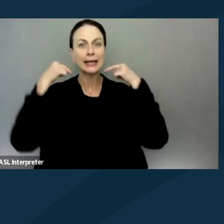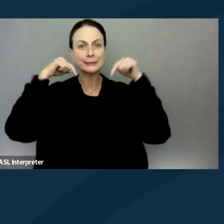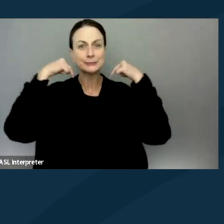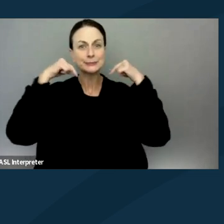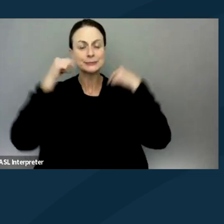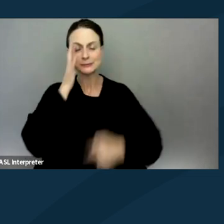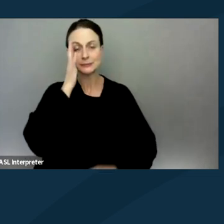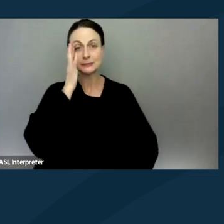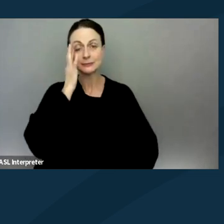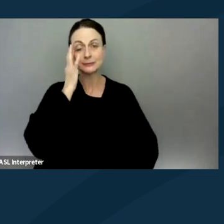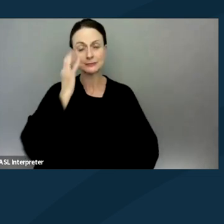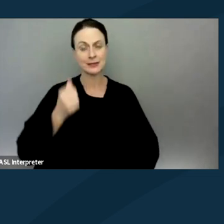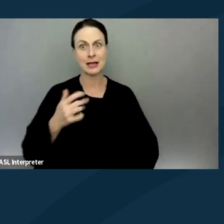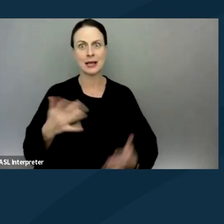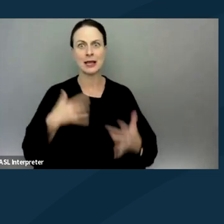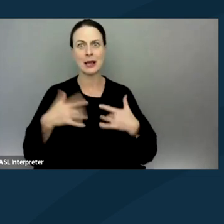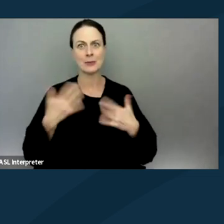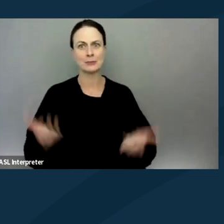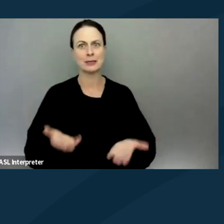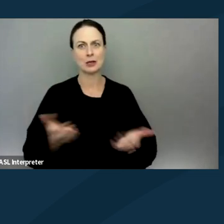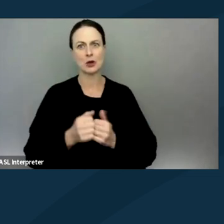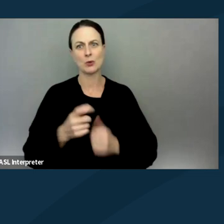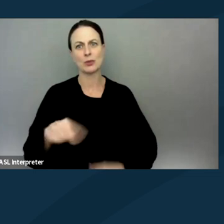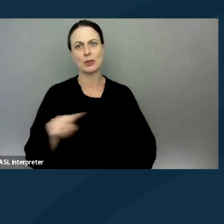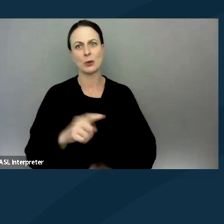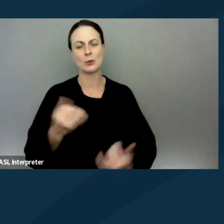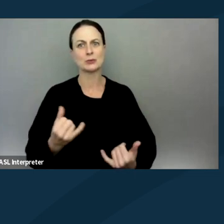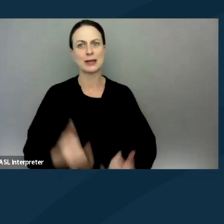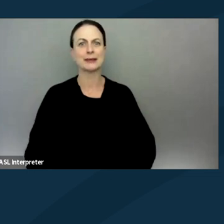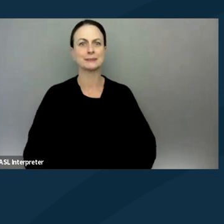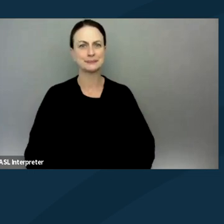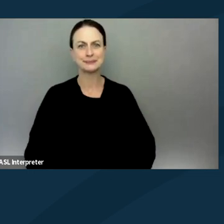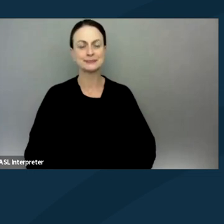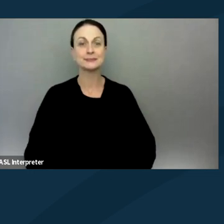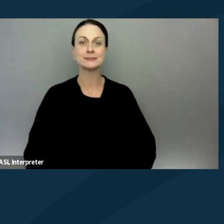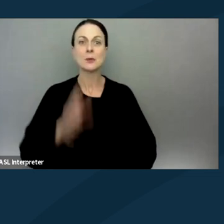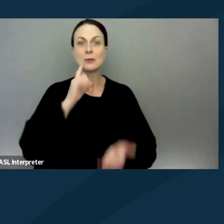And I am so excited to be here with you all today as we discuss the right to protest,